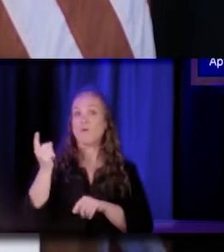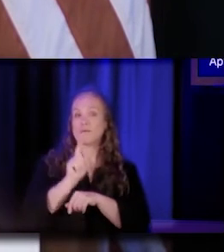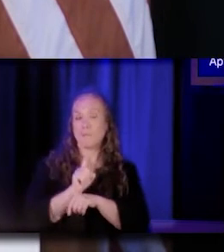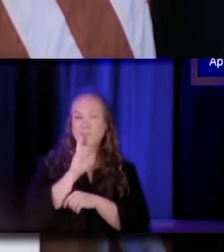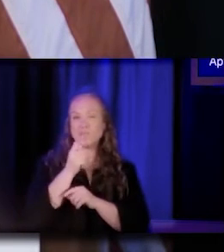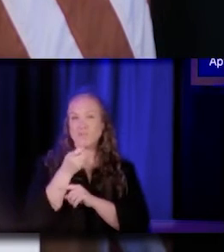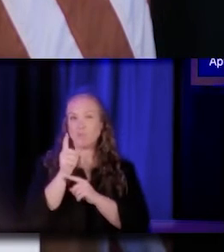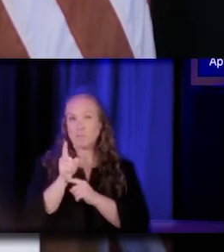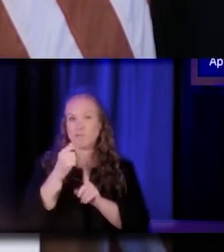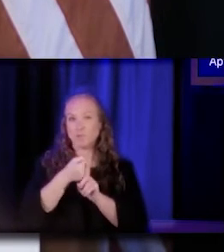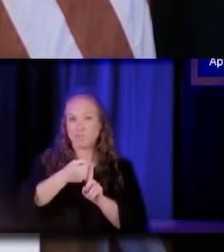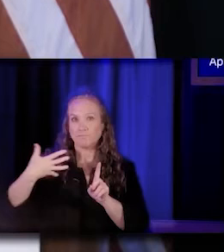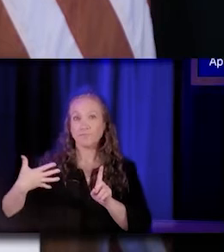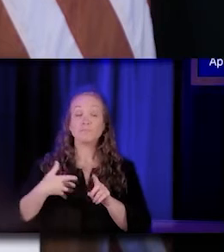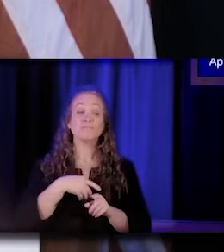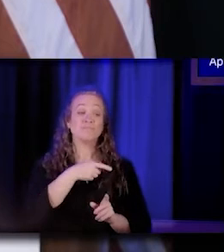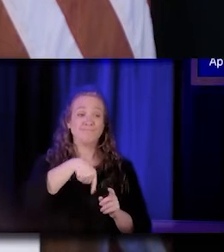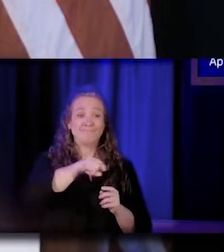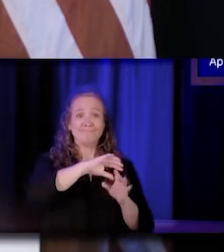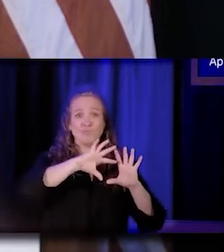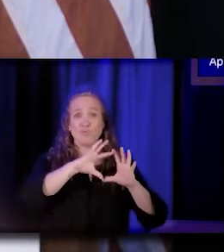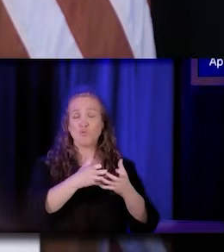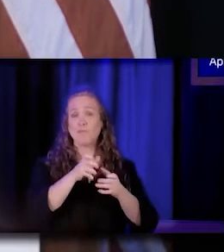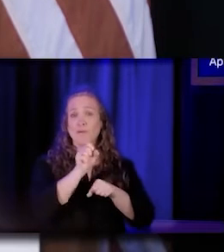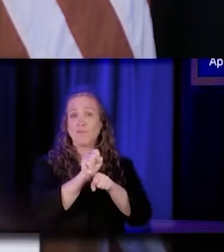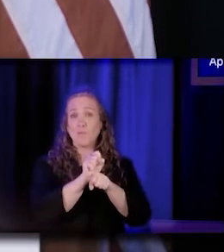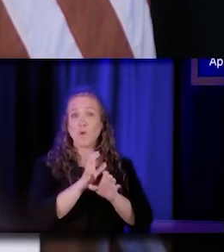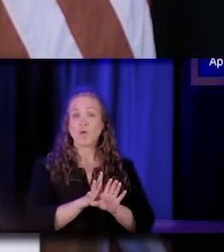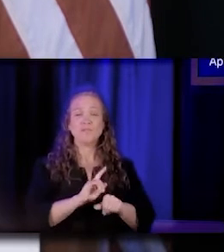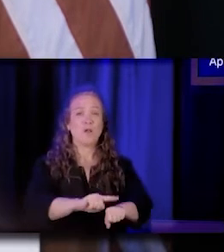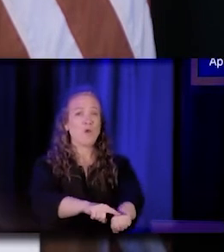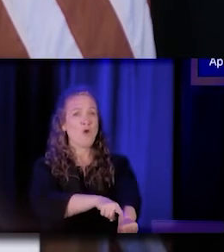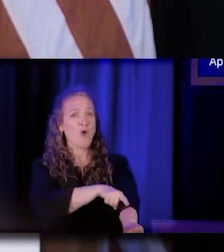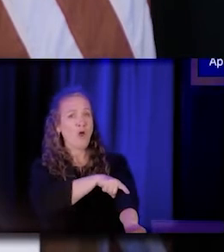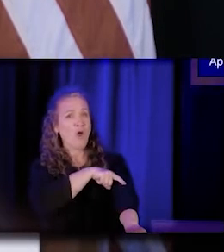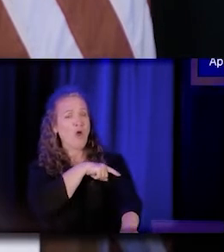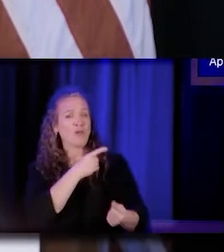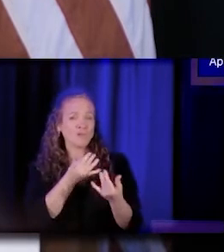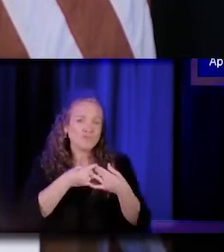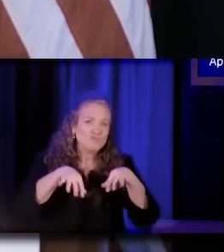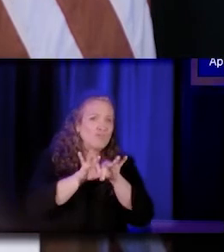But these workers have a long and incredibly critical history in supporting our communities.